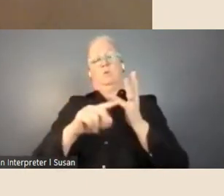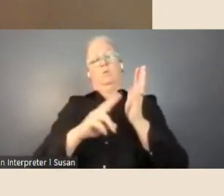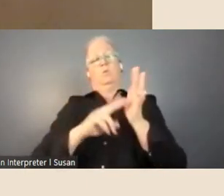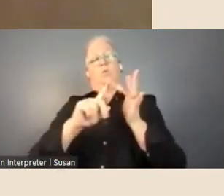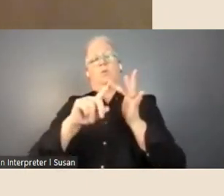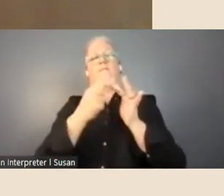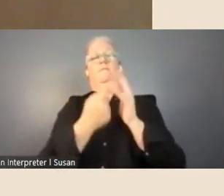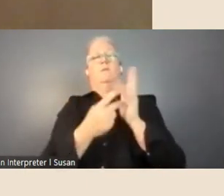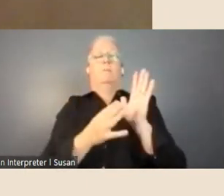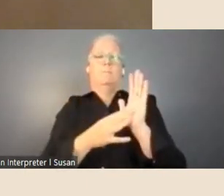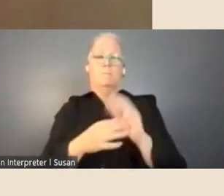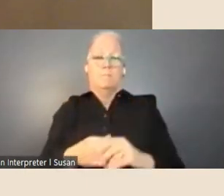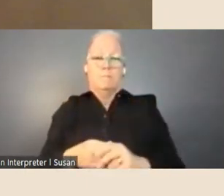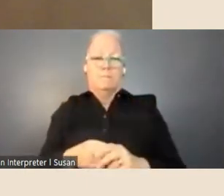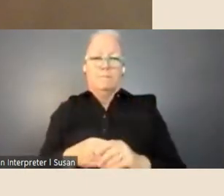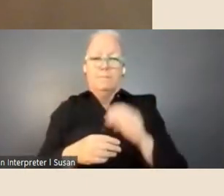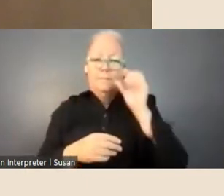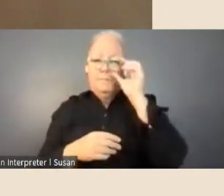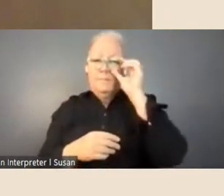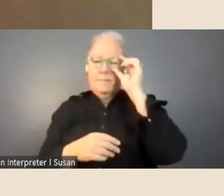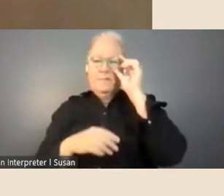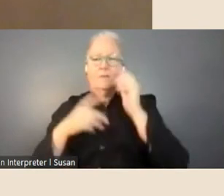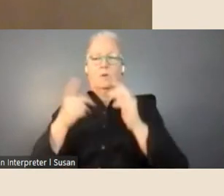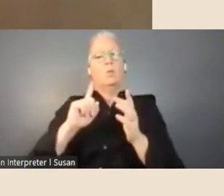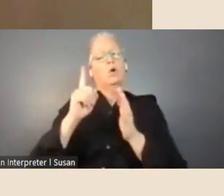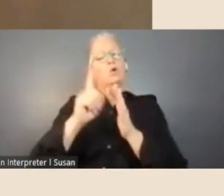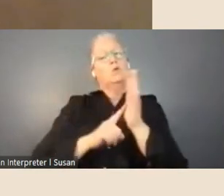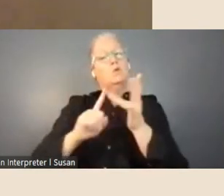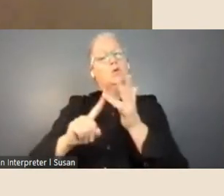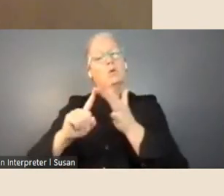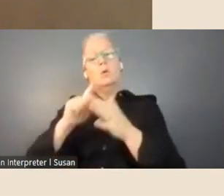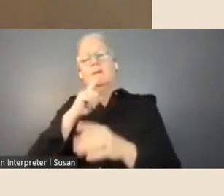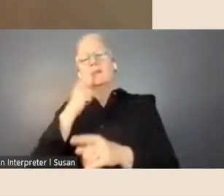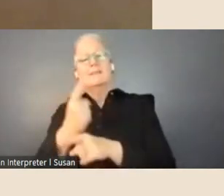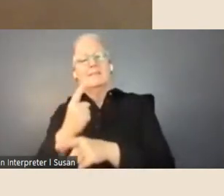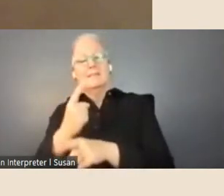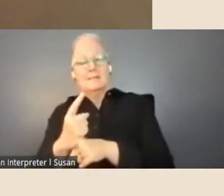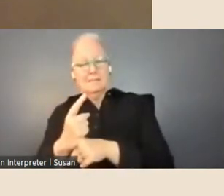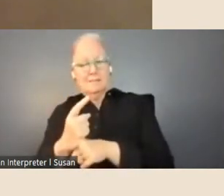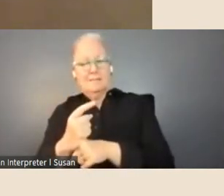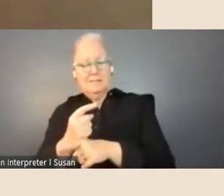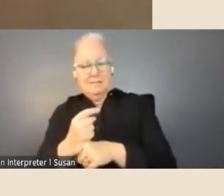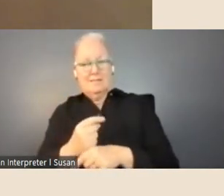I'm just going to follow on from what Joe said about having that opportunity to be in the space.